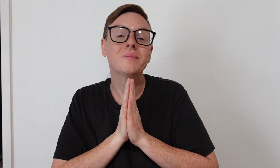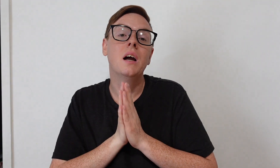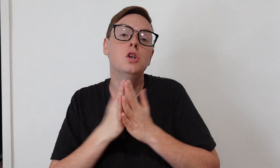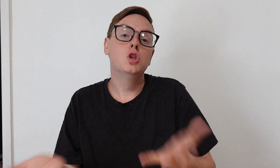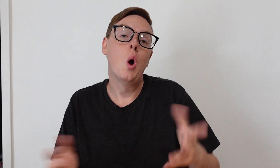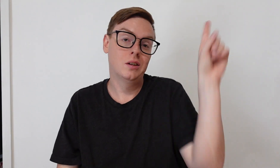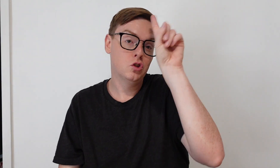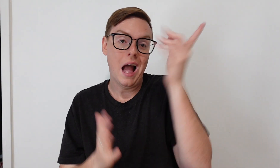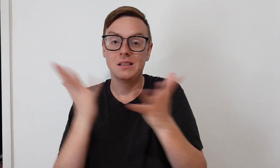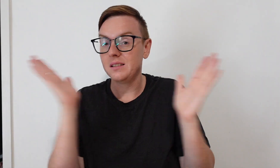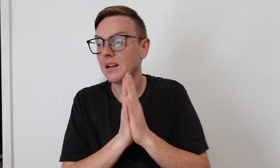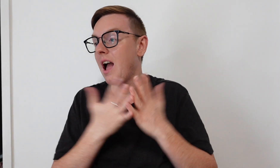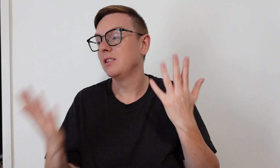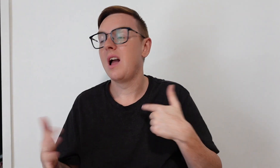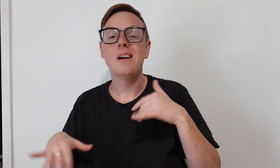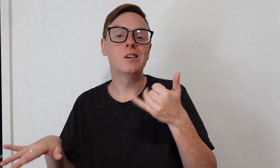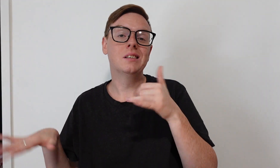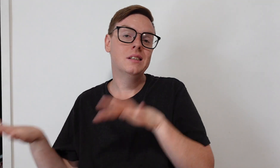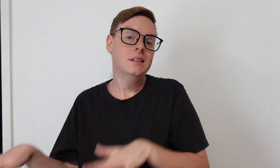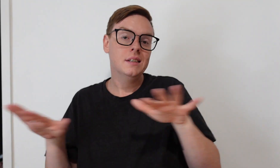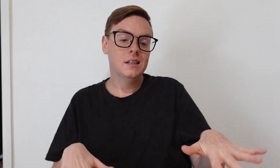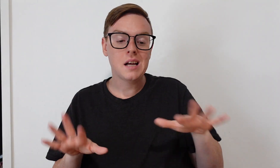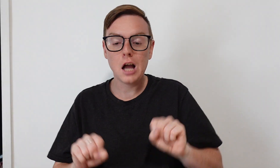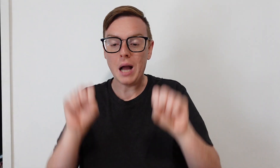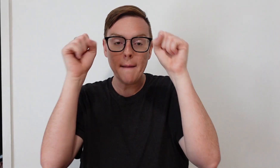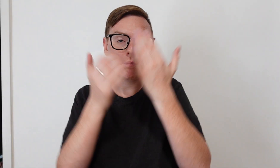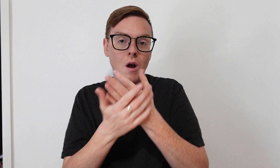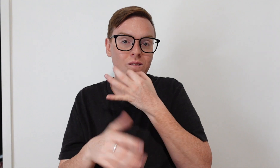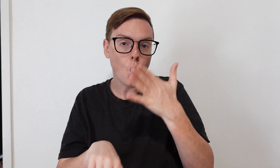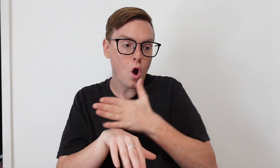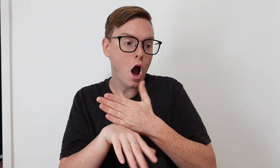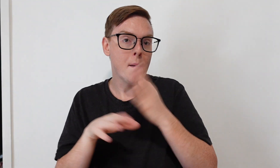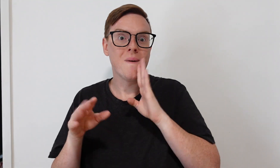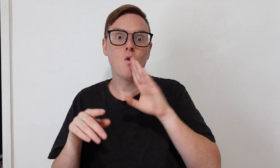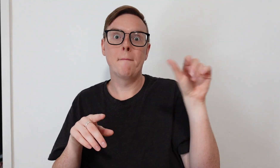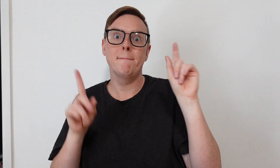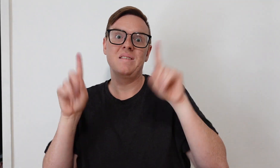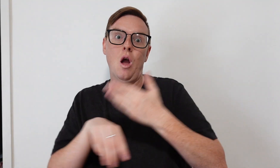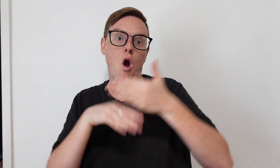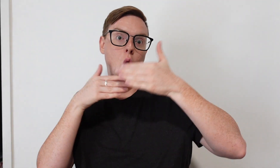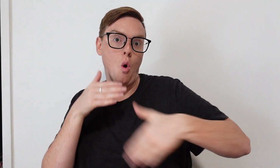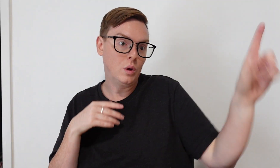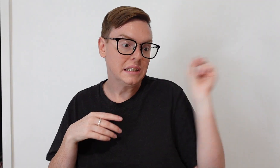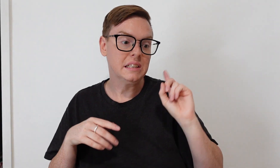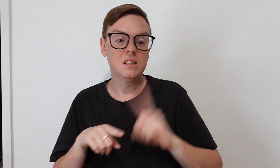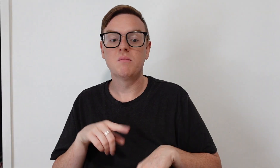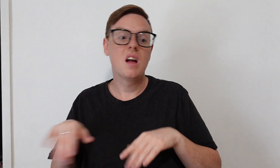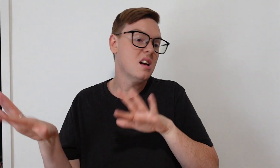So, today is Sunday. I'm just chilling and catch up on few work and prepare everything before back to work this week.